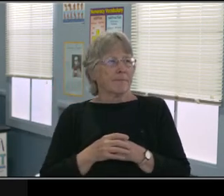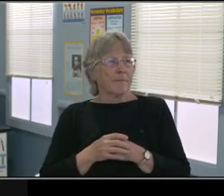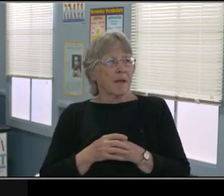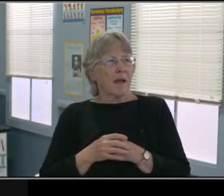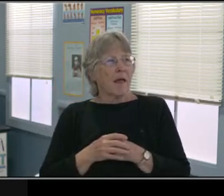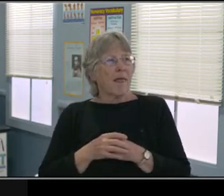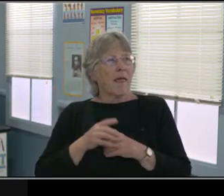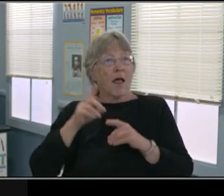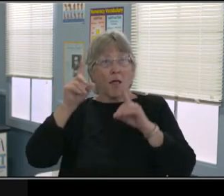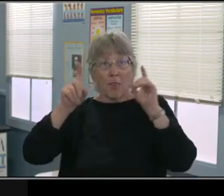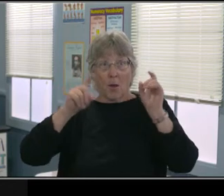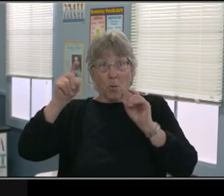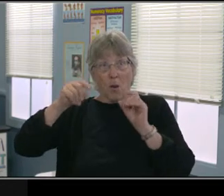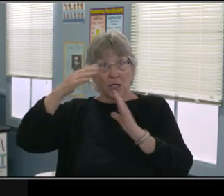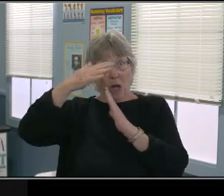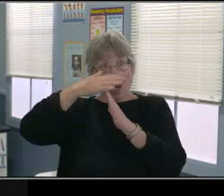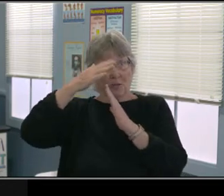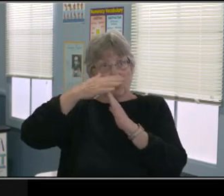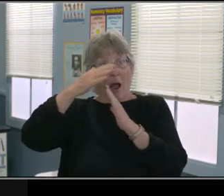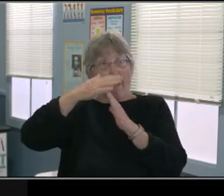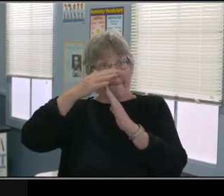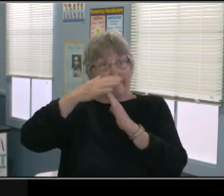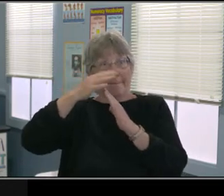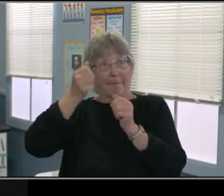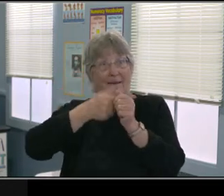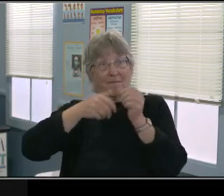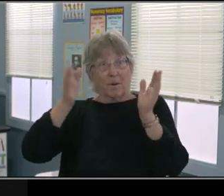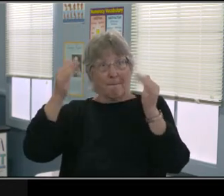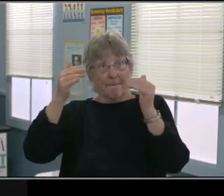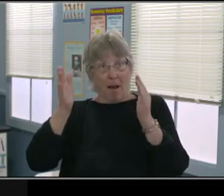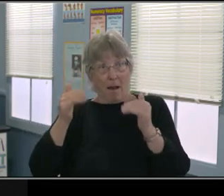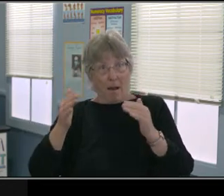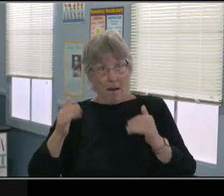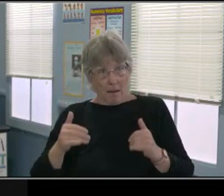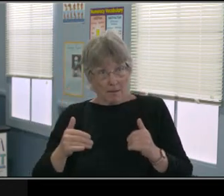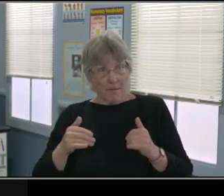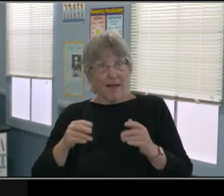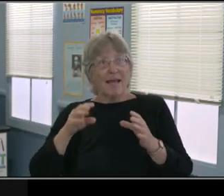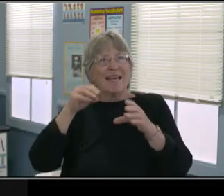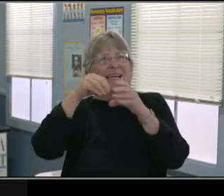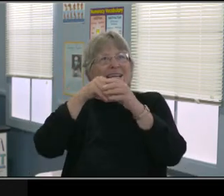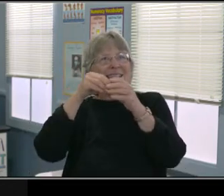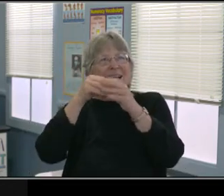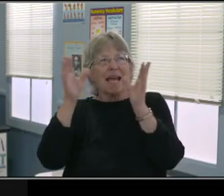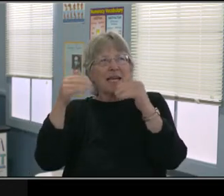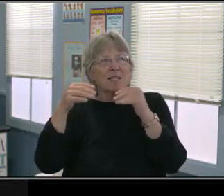So we're looking at post high school transition. So for a lot of you, elementary parents